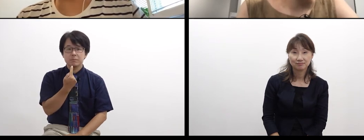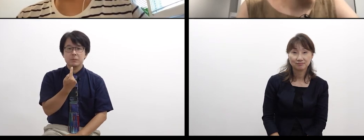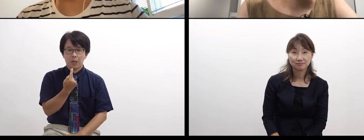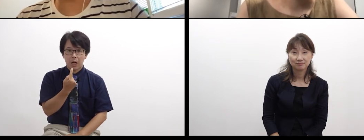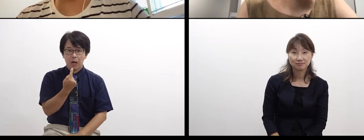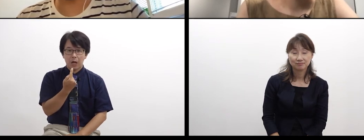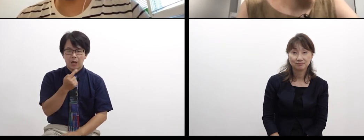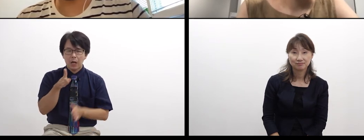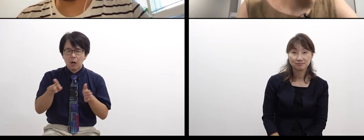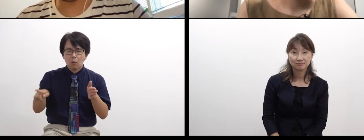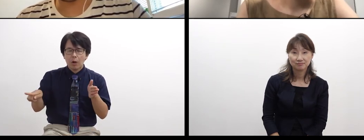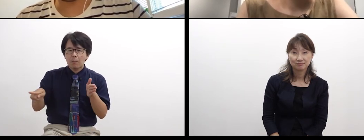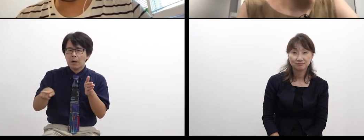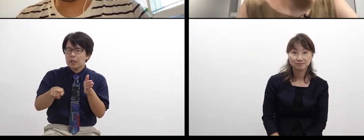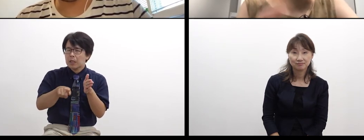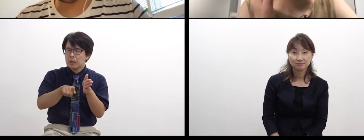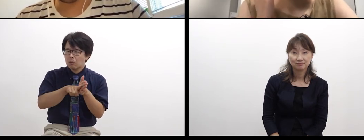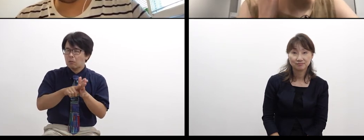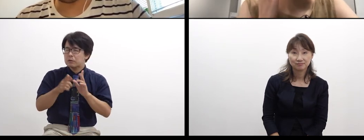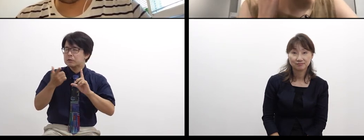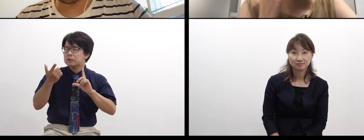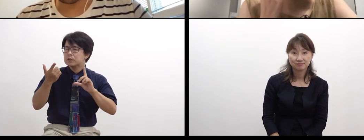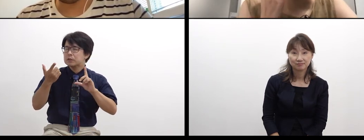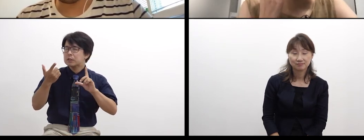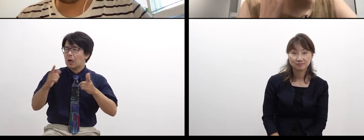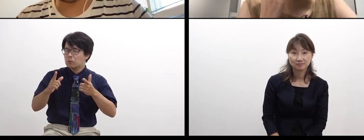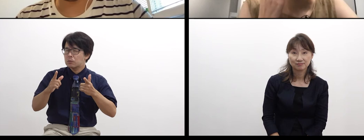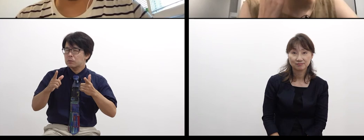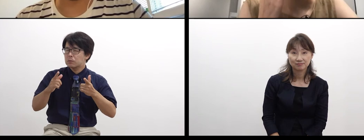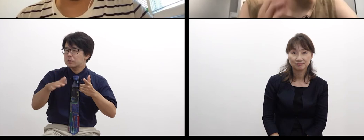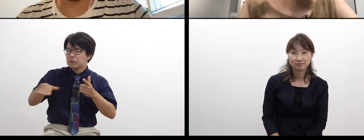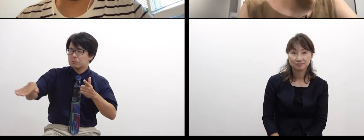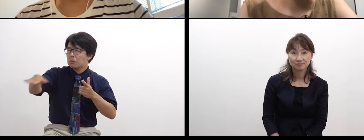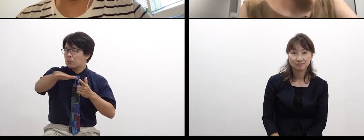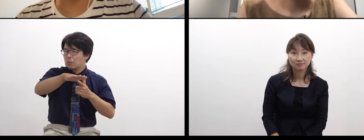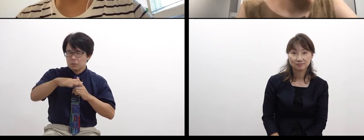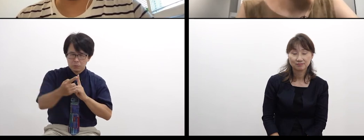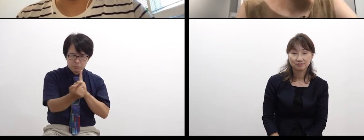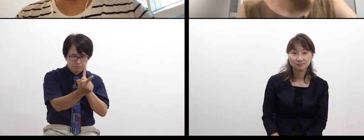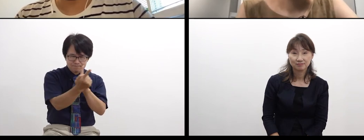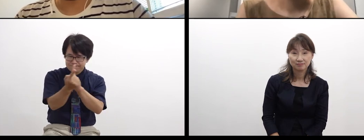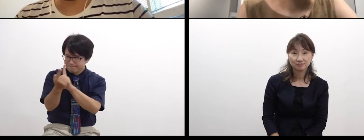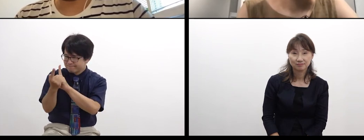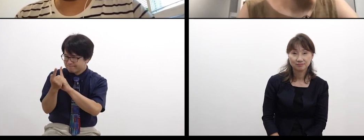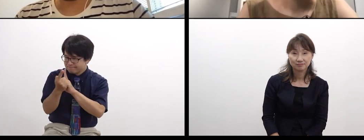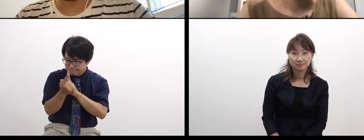that we experience a change